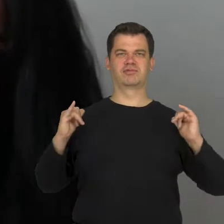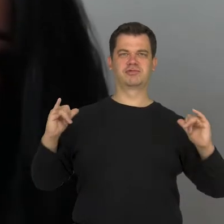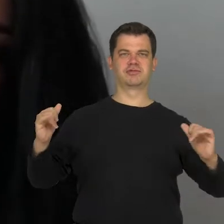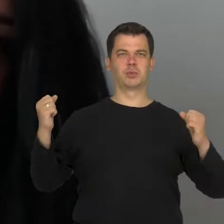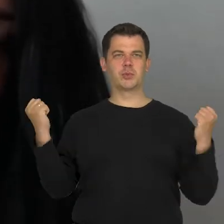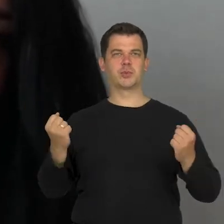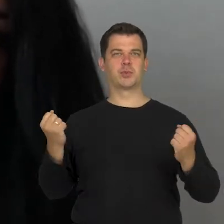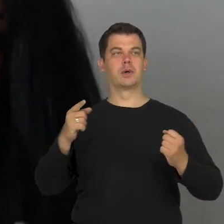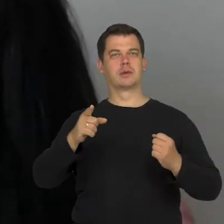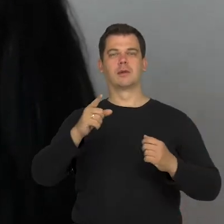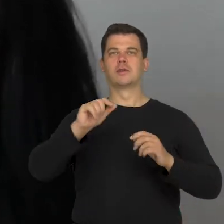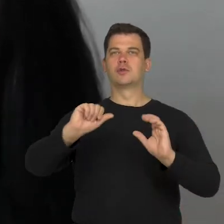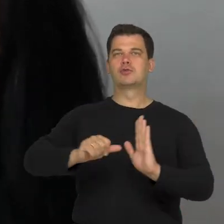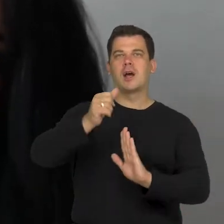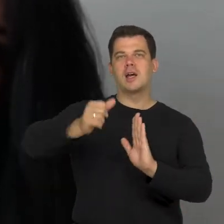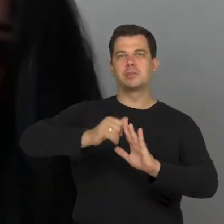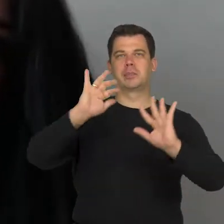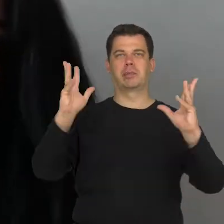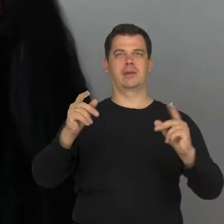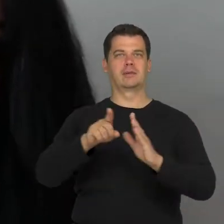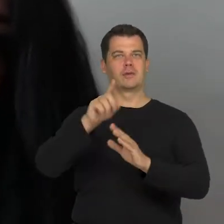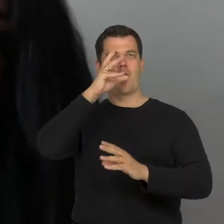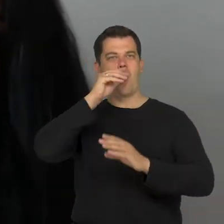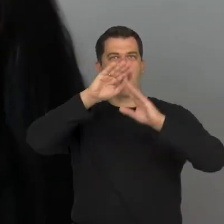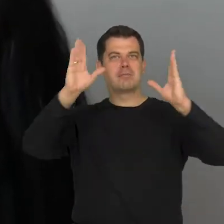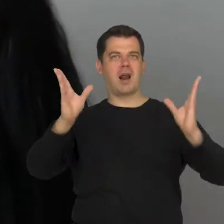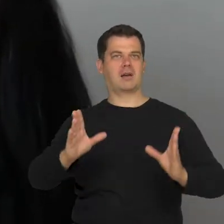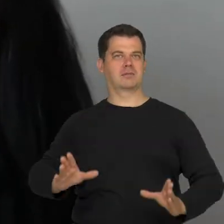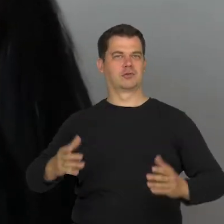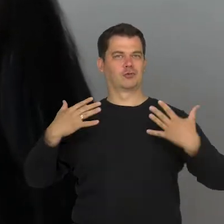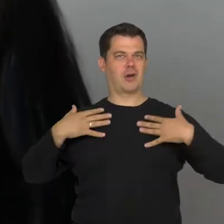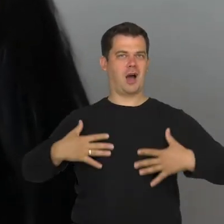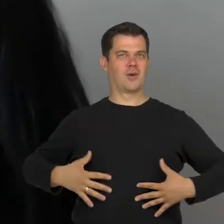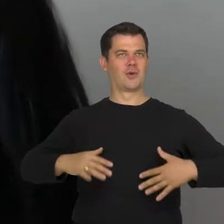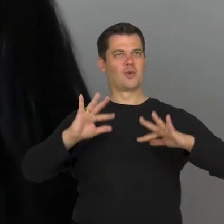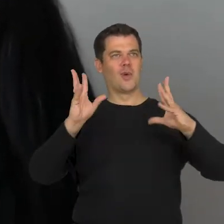we see sculptures, pictures of a certain type of body,